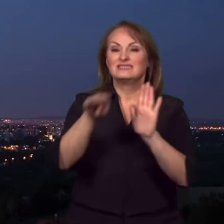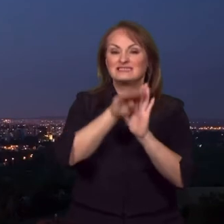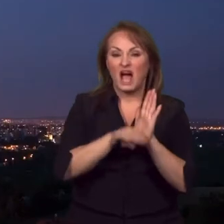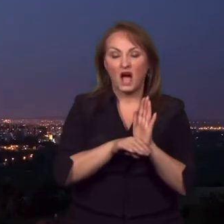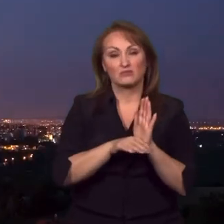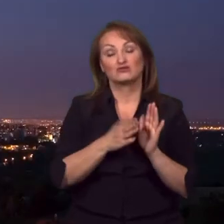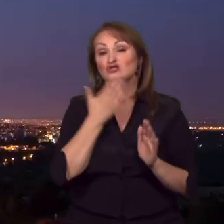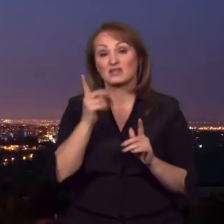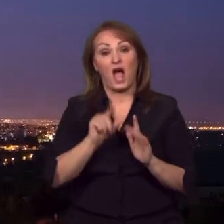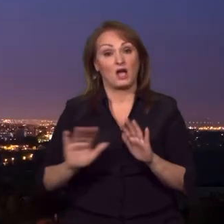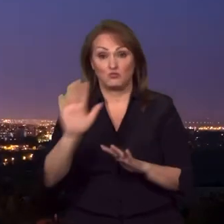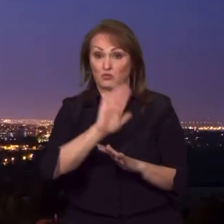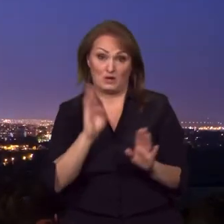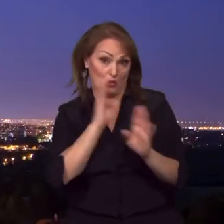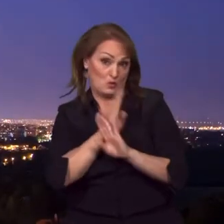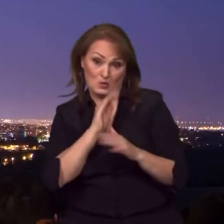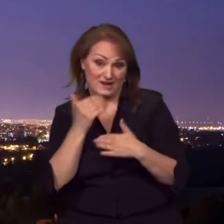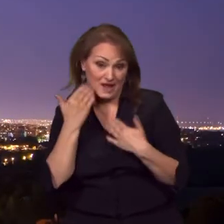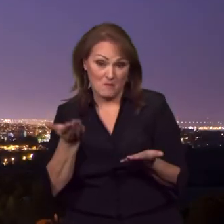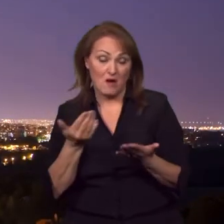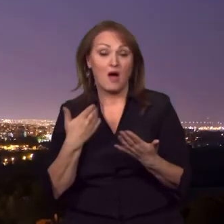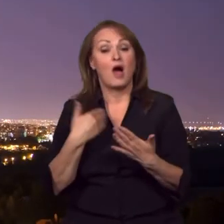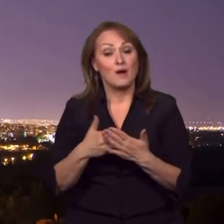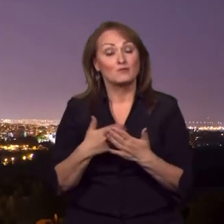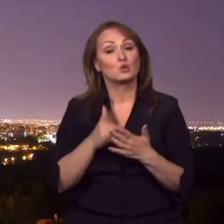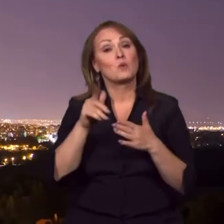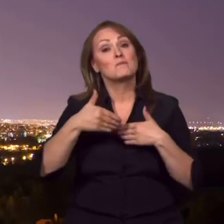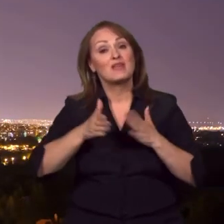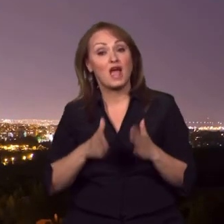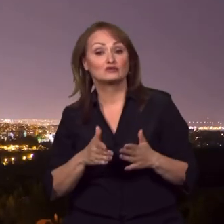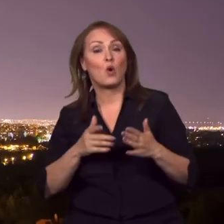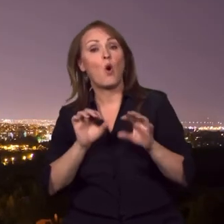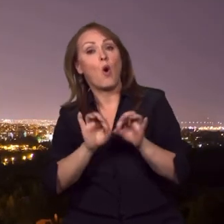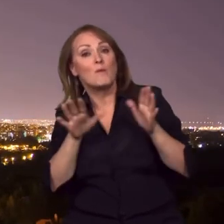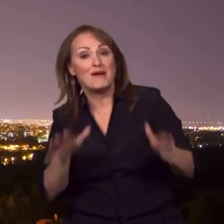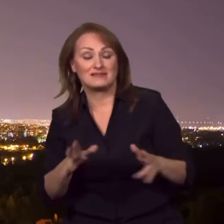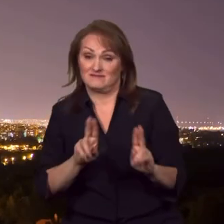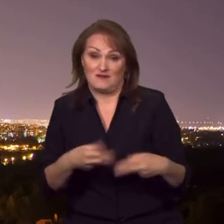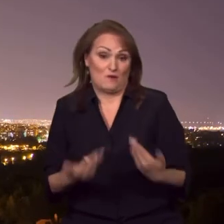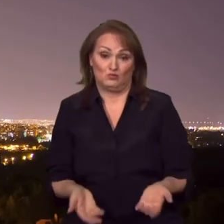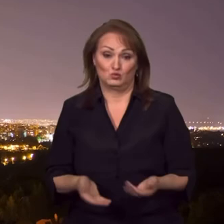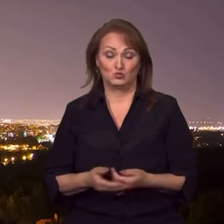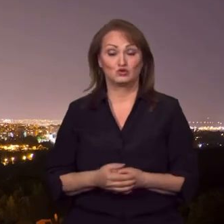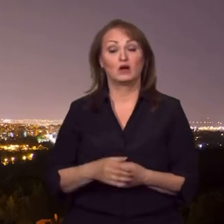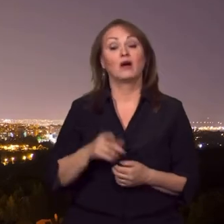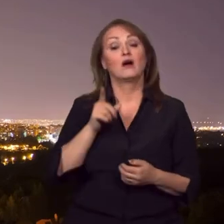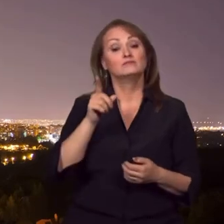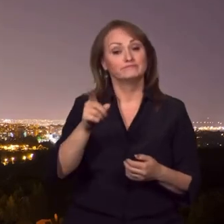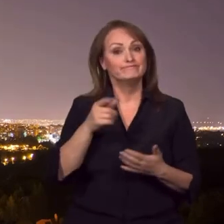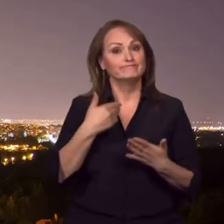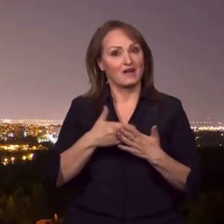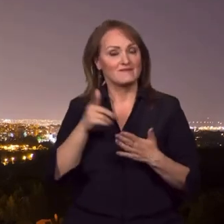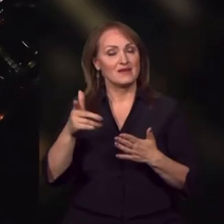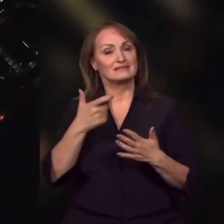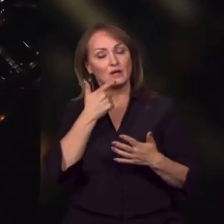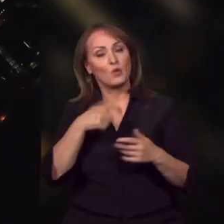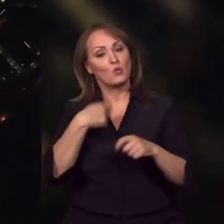This means that the city has limited options in this regard. He therefore wants to create a light map of Brno with the help of aerial photographs, which will